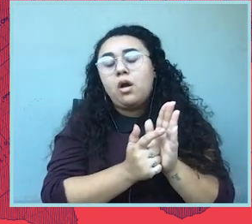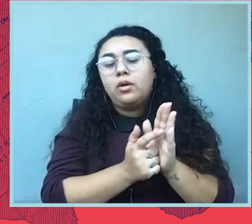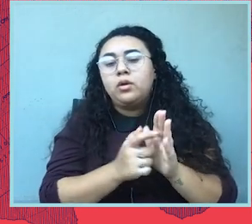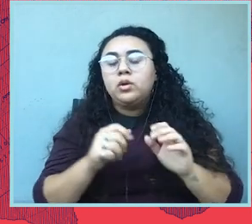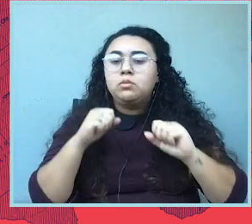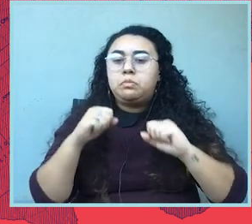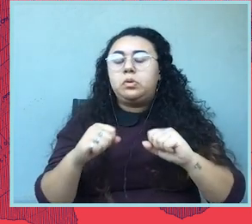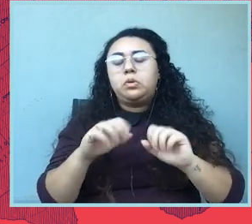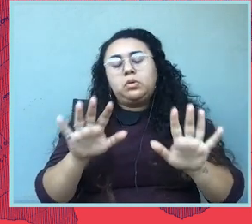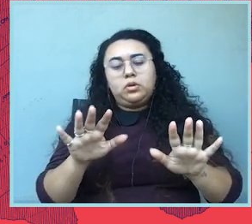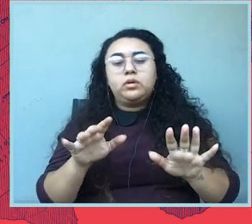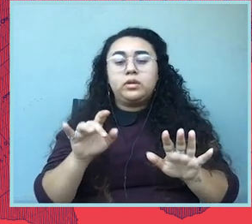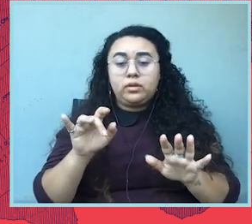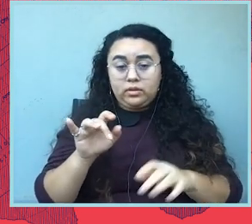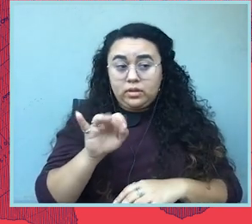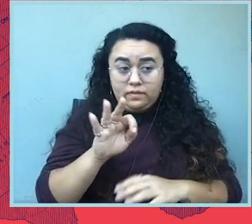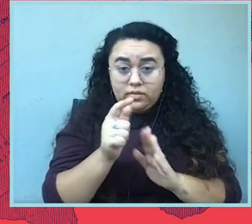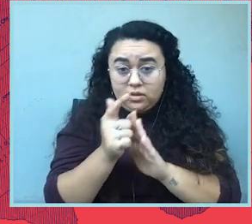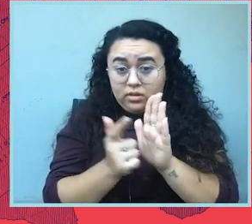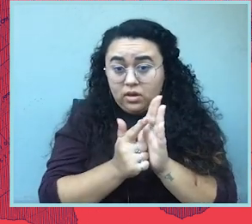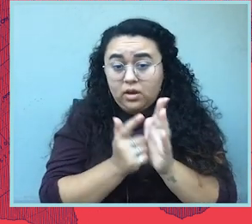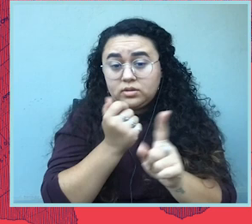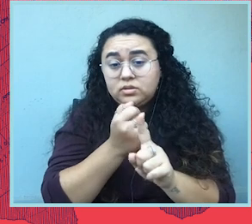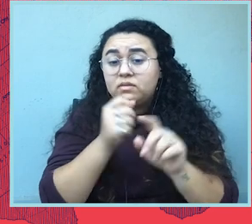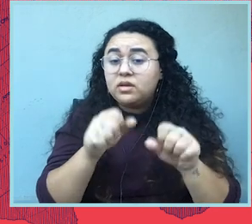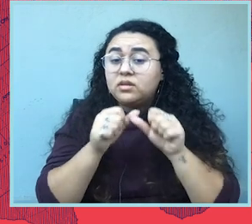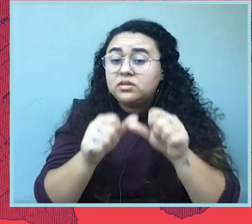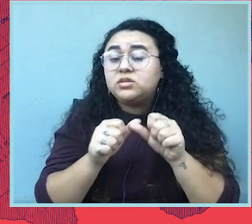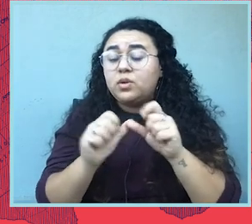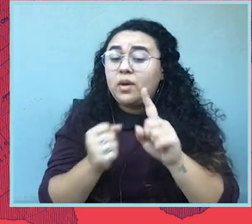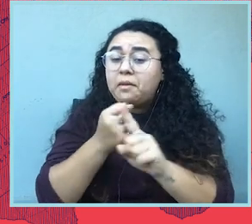whether the law can continue to have this impact.